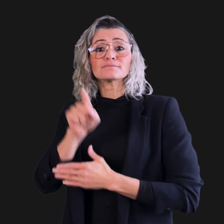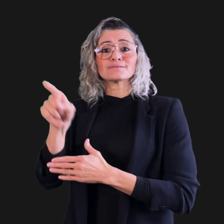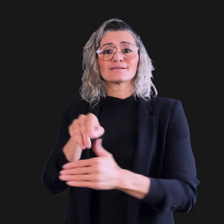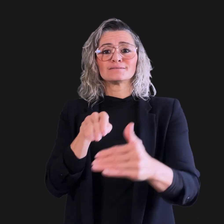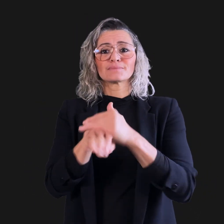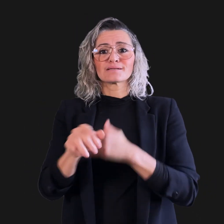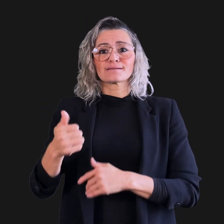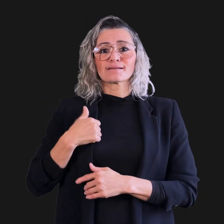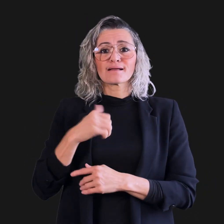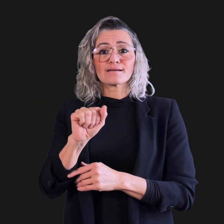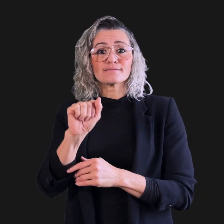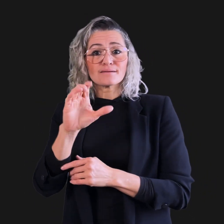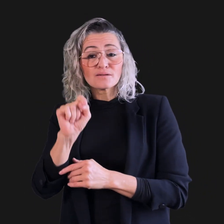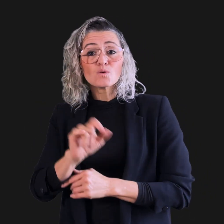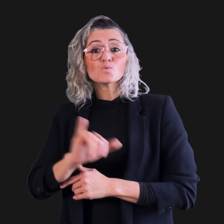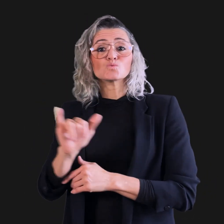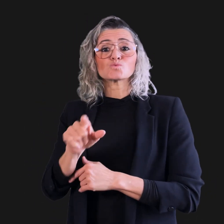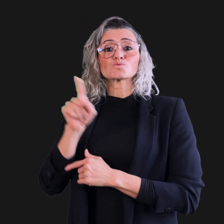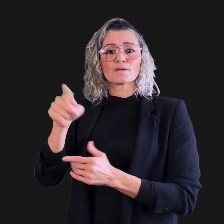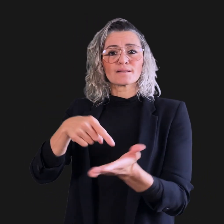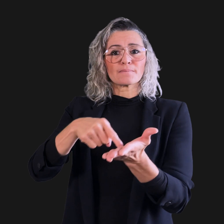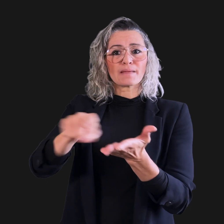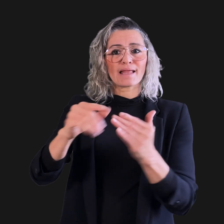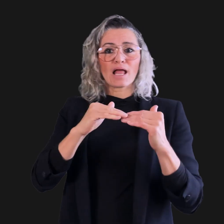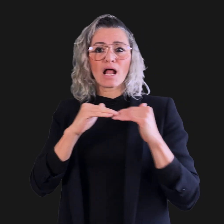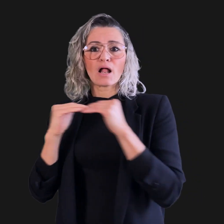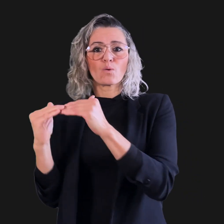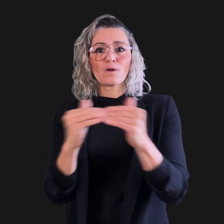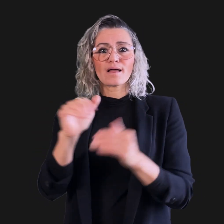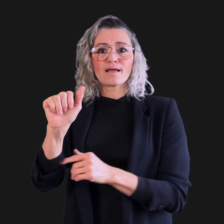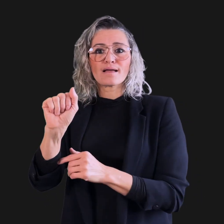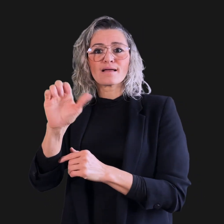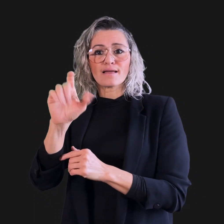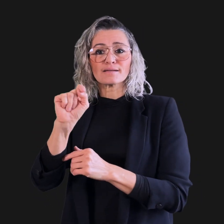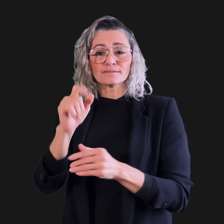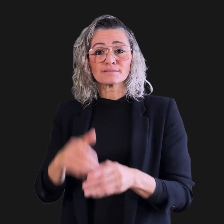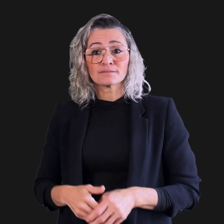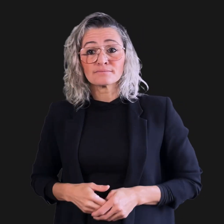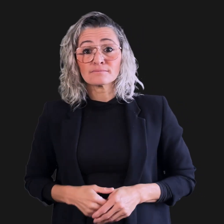the Accessible Canada Act and the Pay Equity Act.